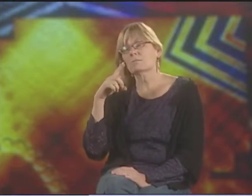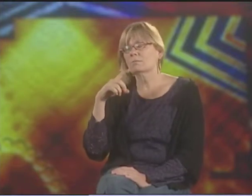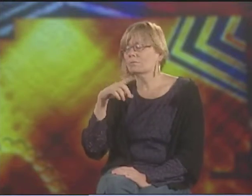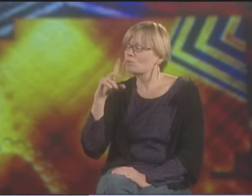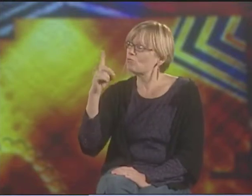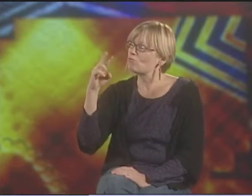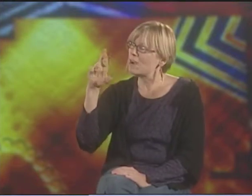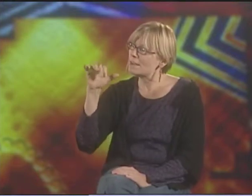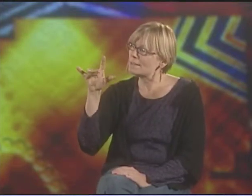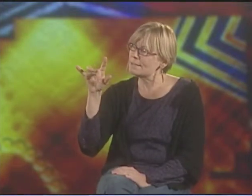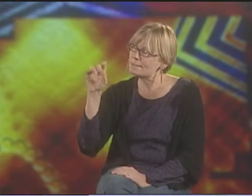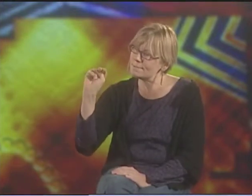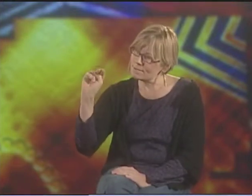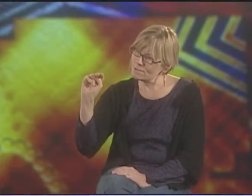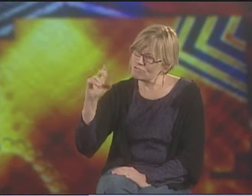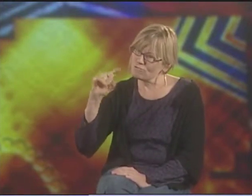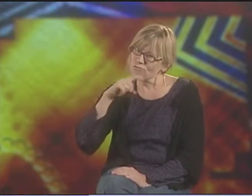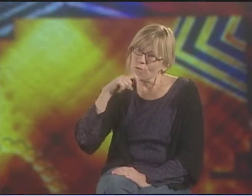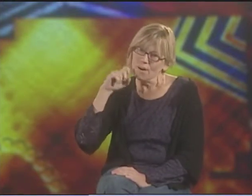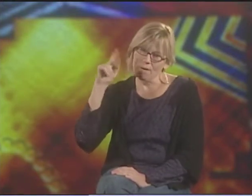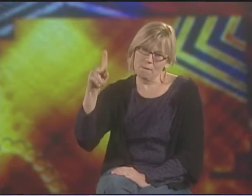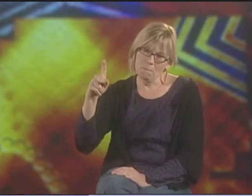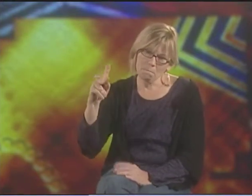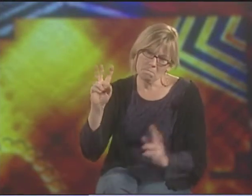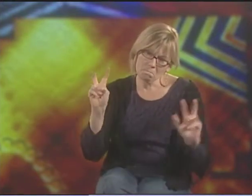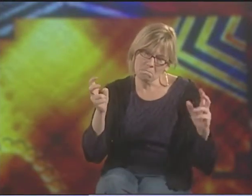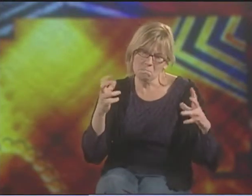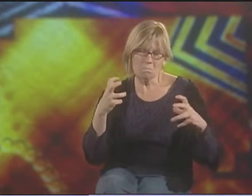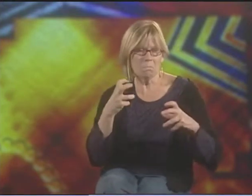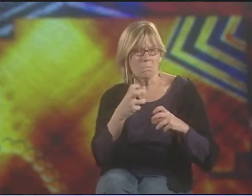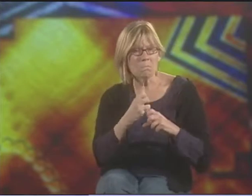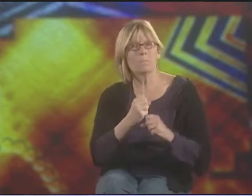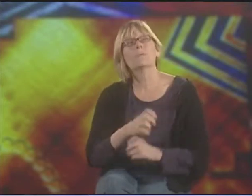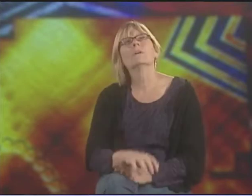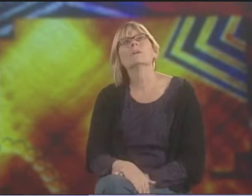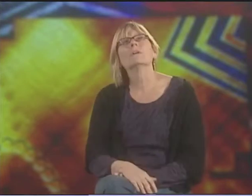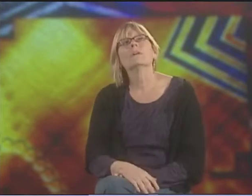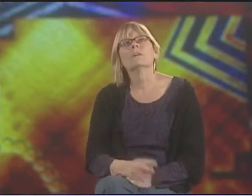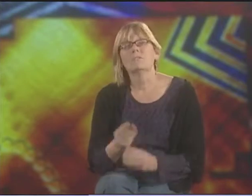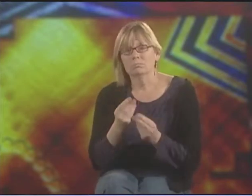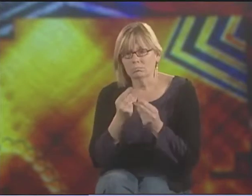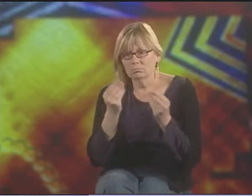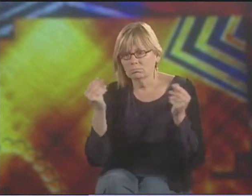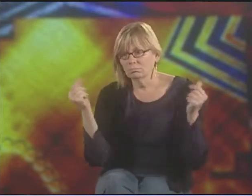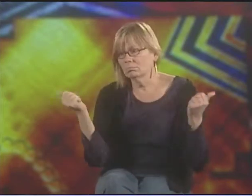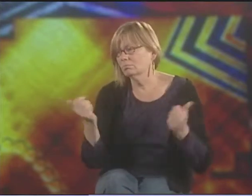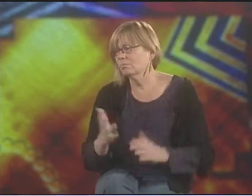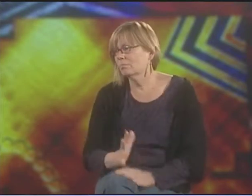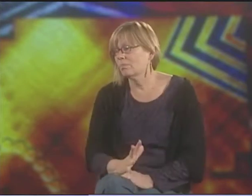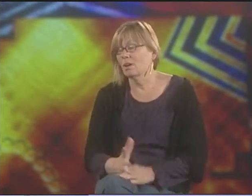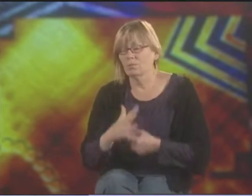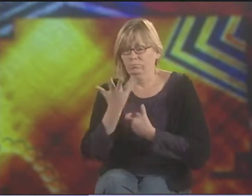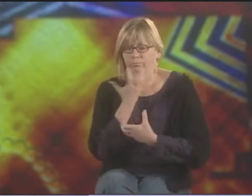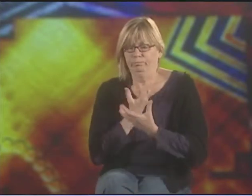I THINK "THE DOOR" DEFINITELY, SHOWING THINGS DRIED UP, SHOWING THAT PEOPLE ARE HOLDING THINGS IN.